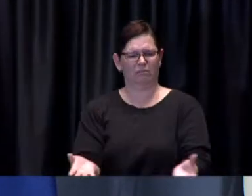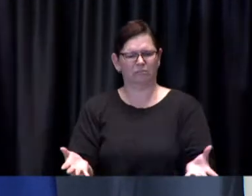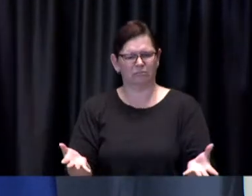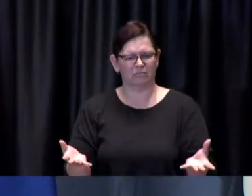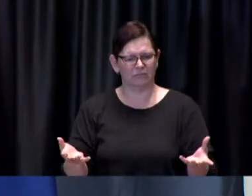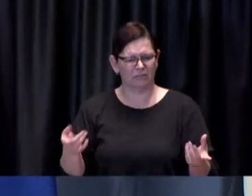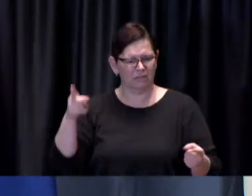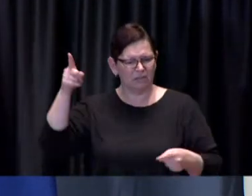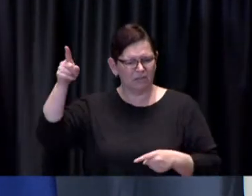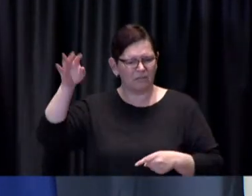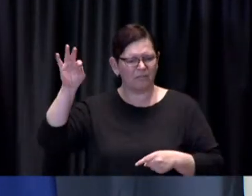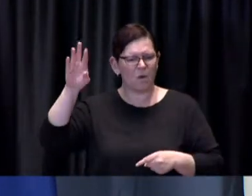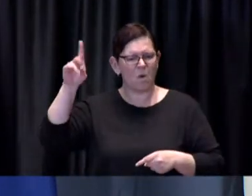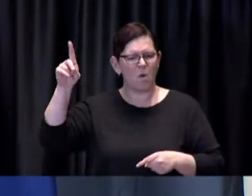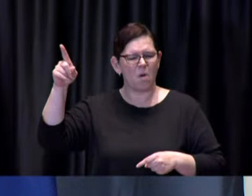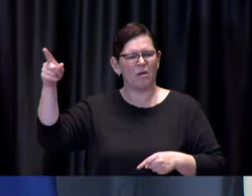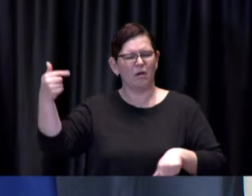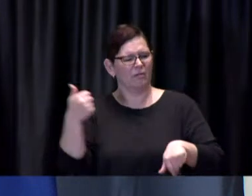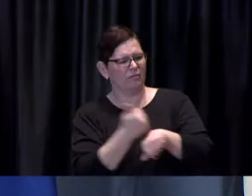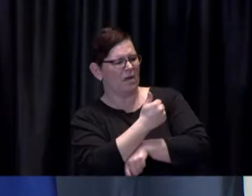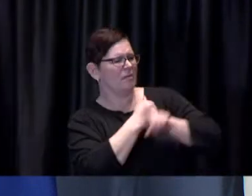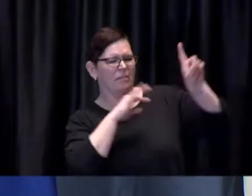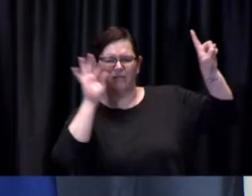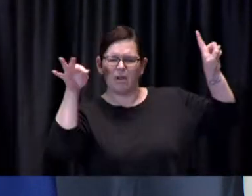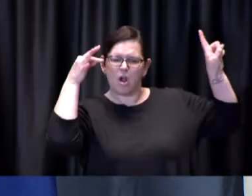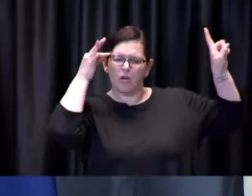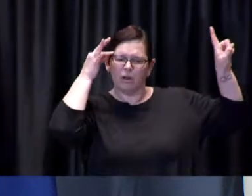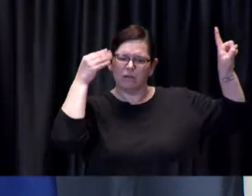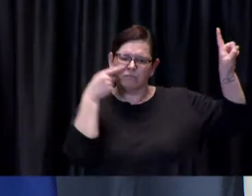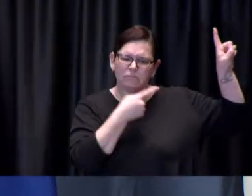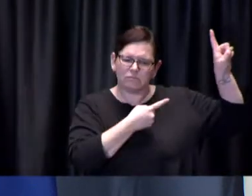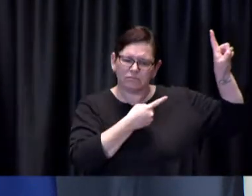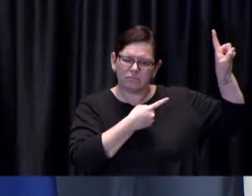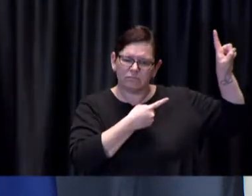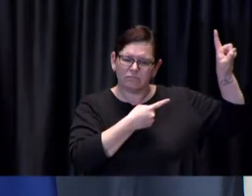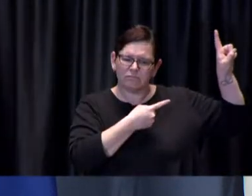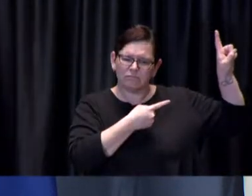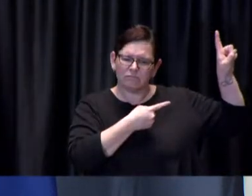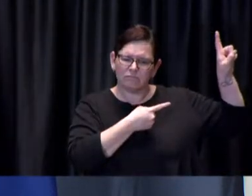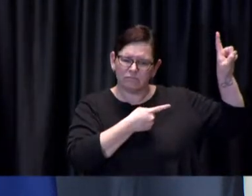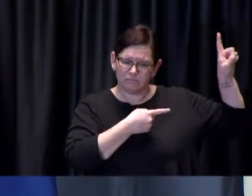government saying that's the issue Mayor Tory have you asked the provincial officials what's going on